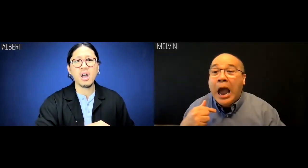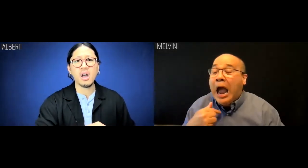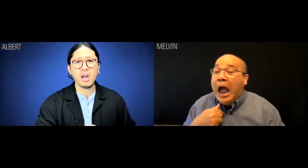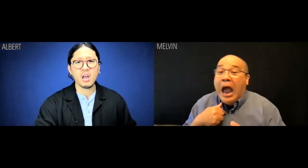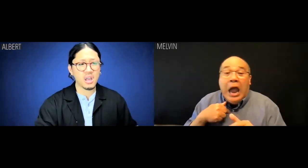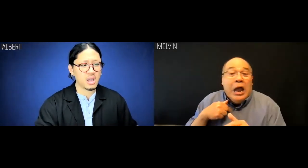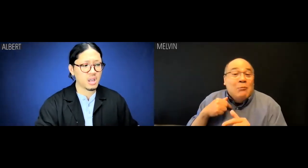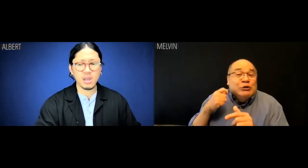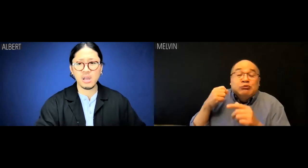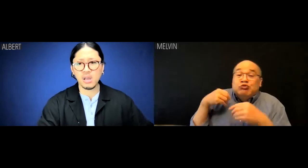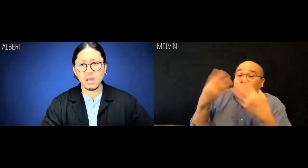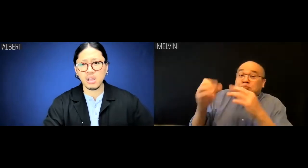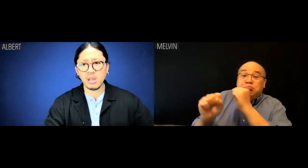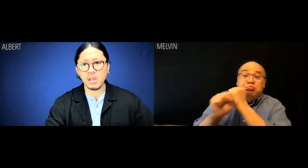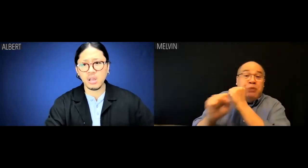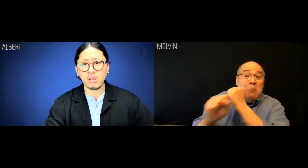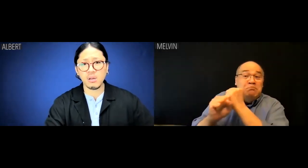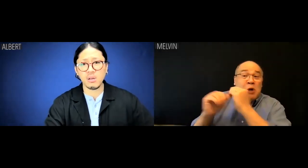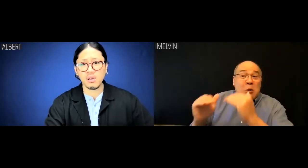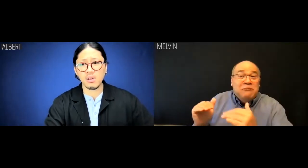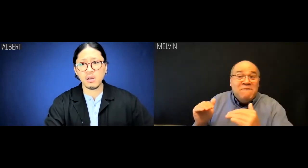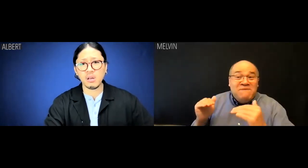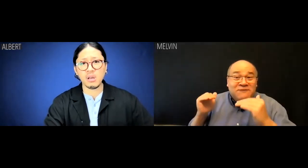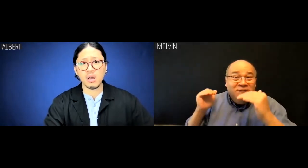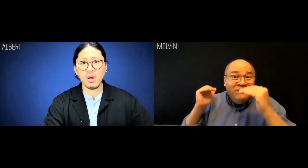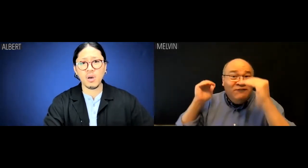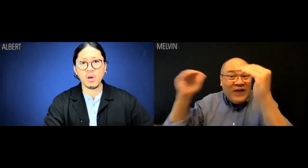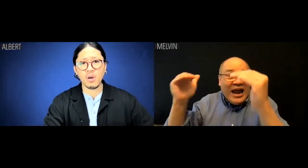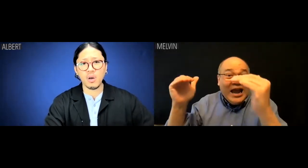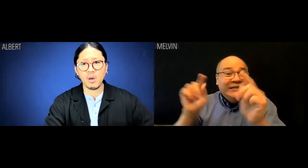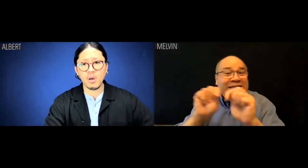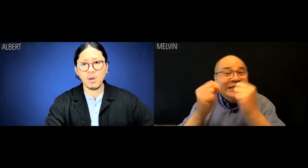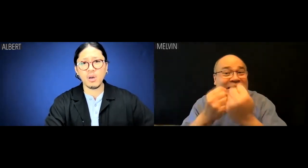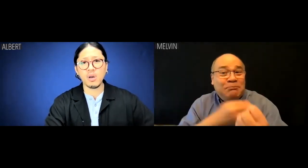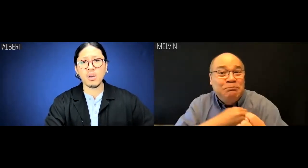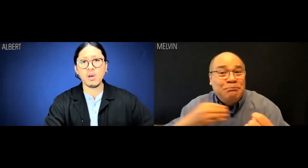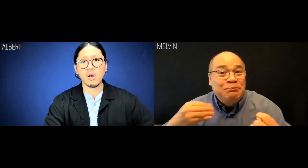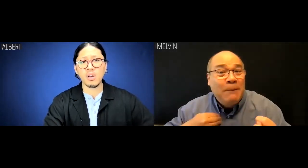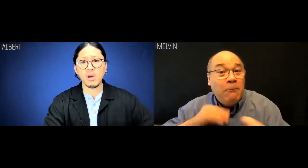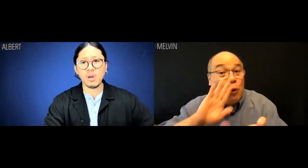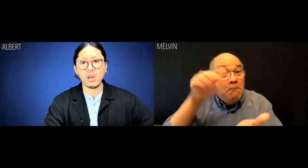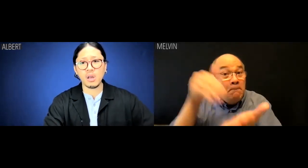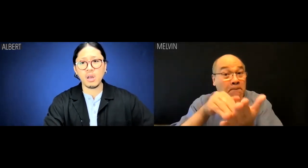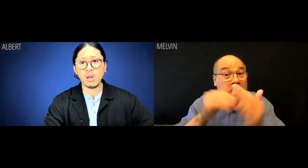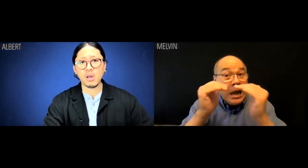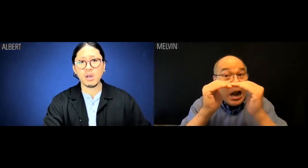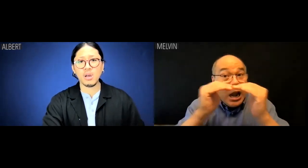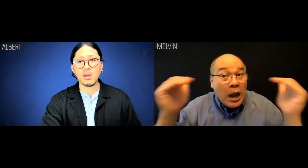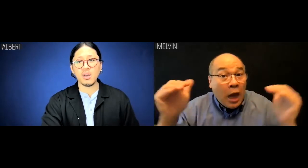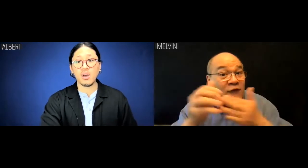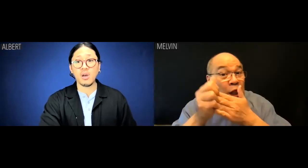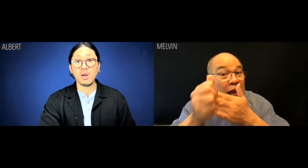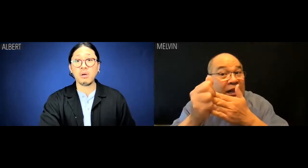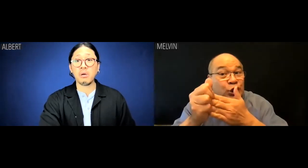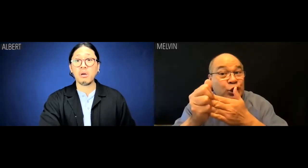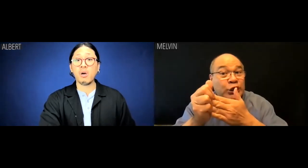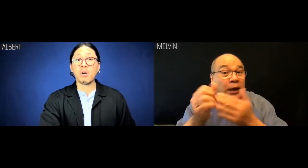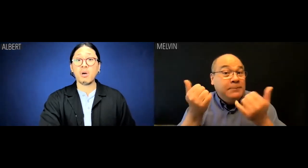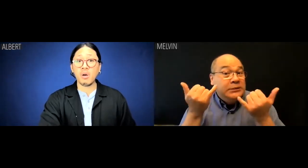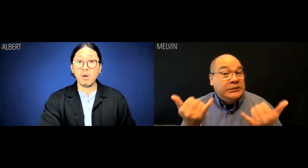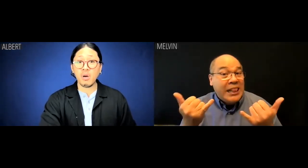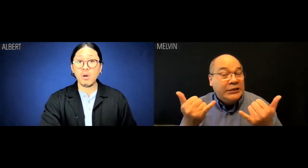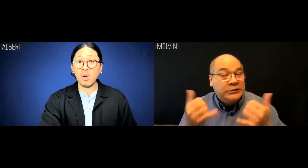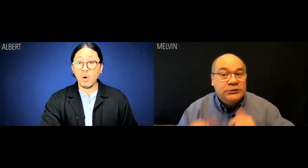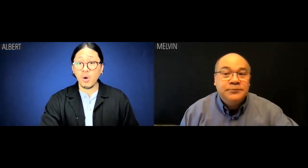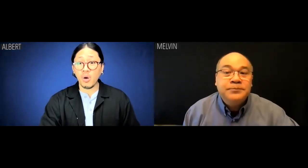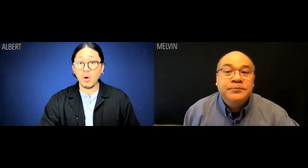I'm just promoting some of our team members to mid-level leadership status.